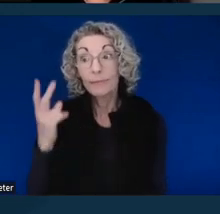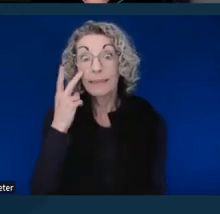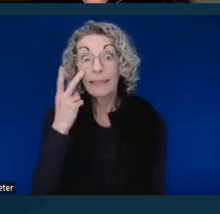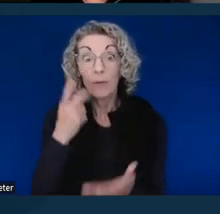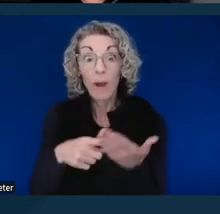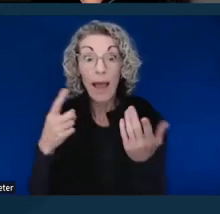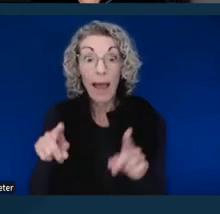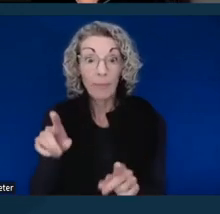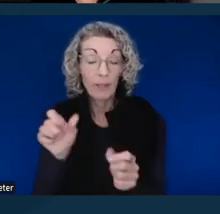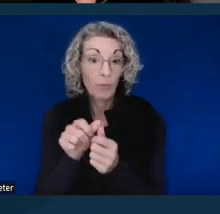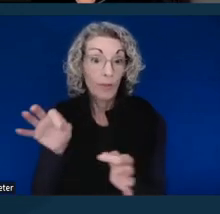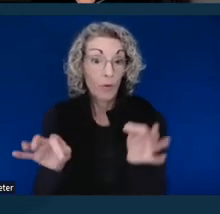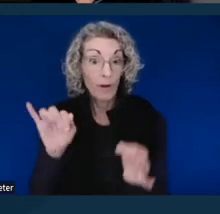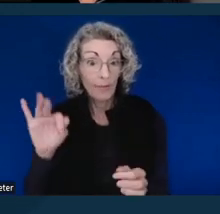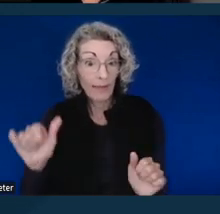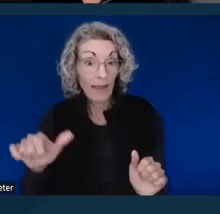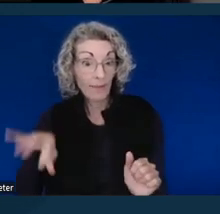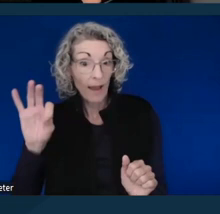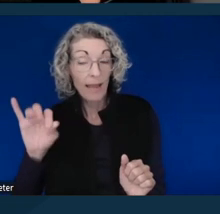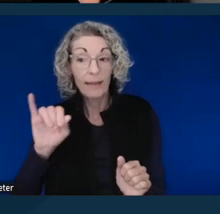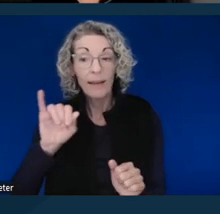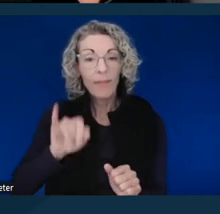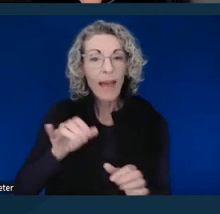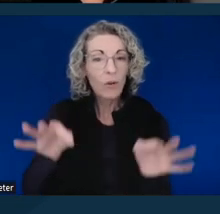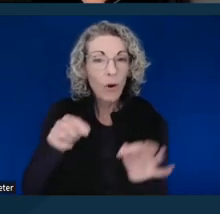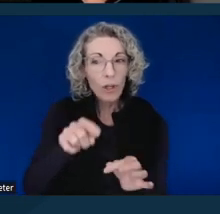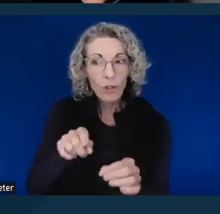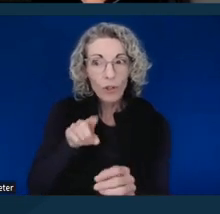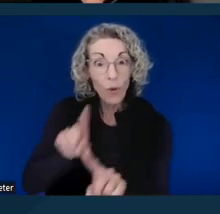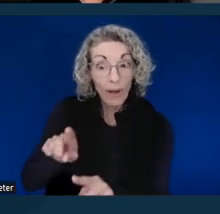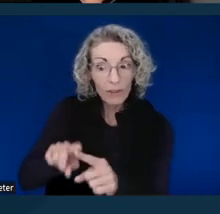with the court that you're engaging with, whether or not you'll get an accommodation such as that.